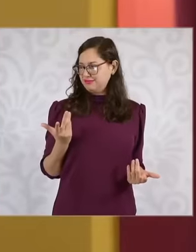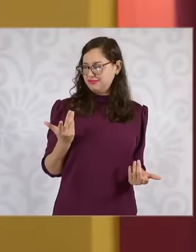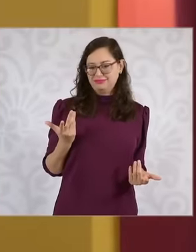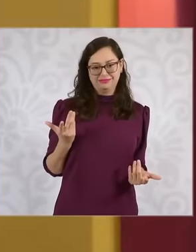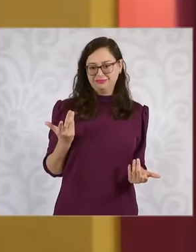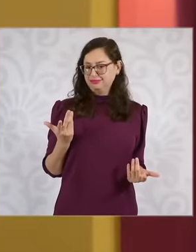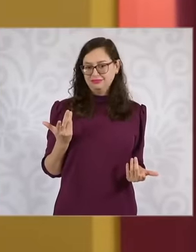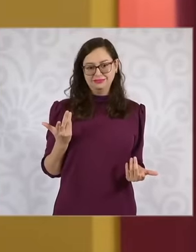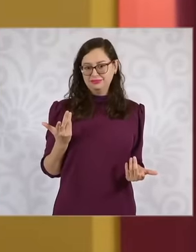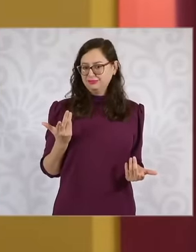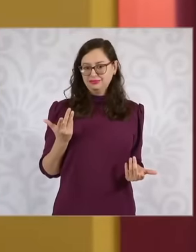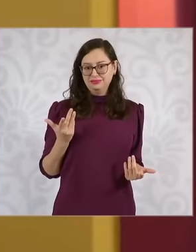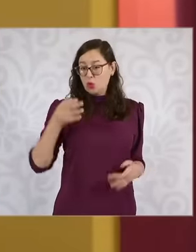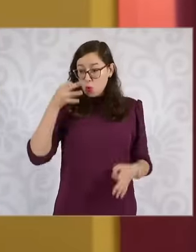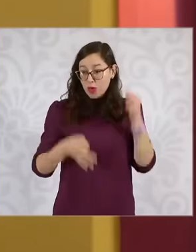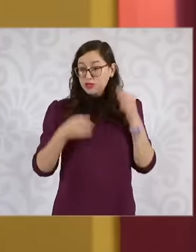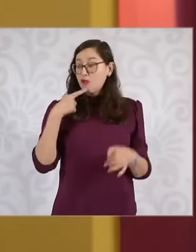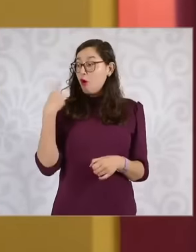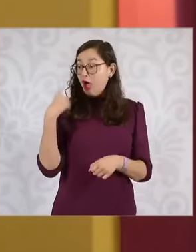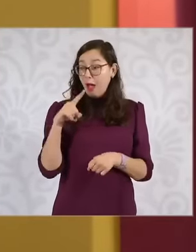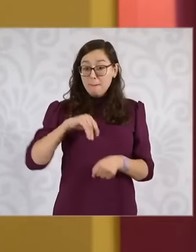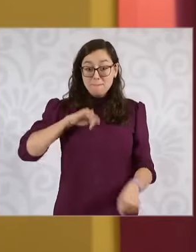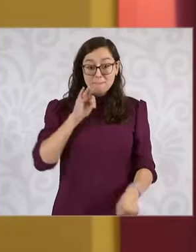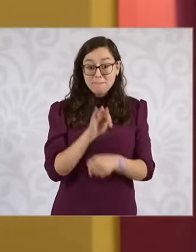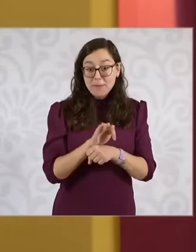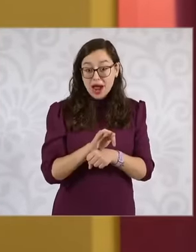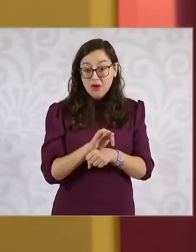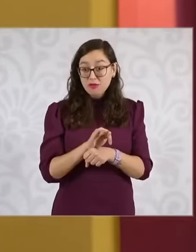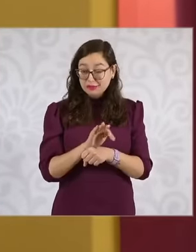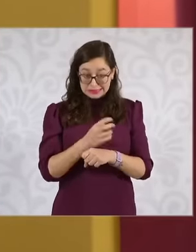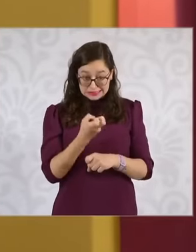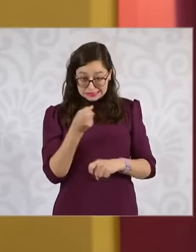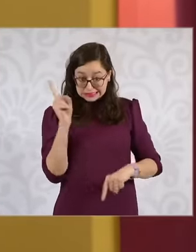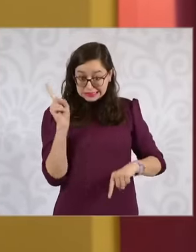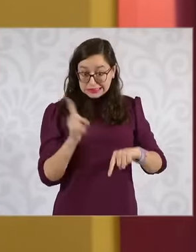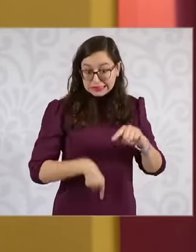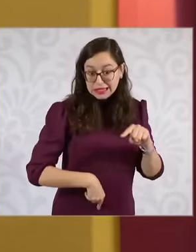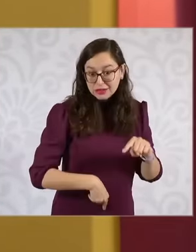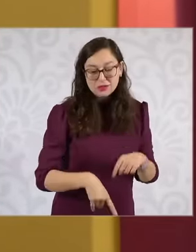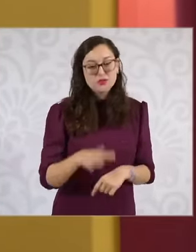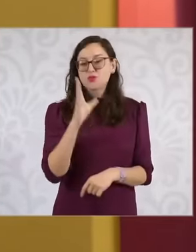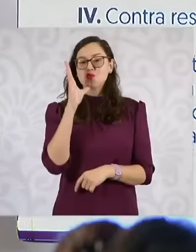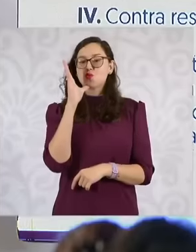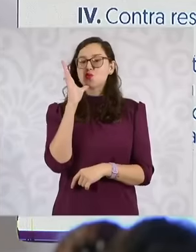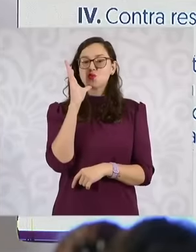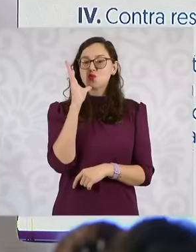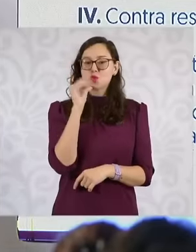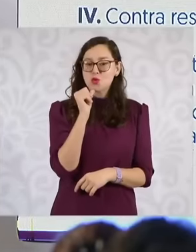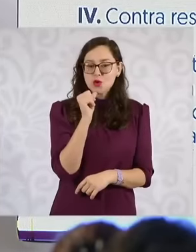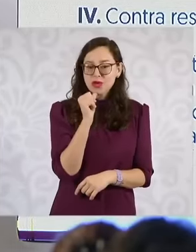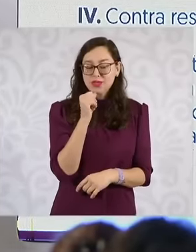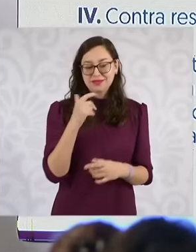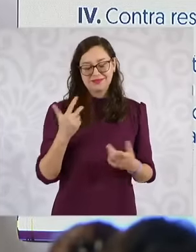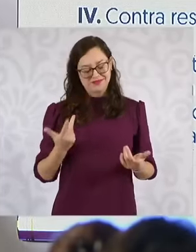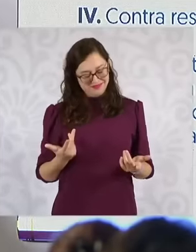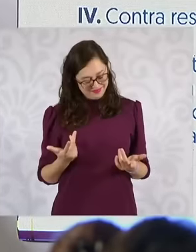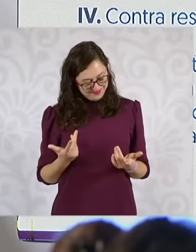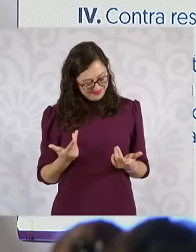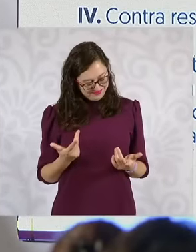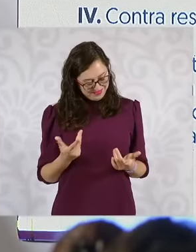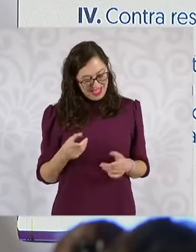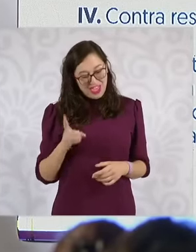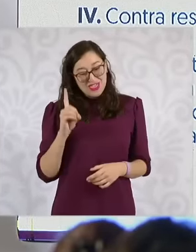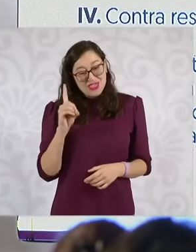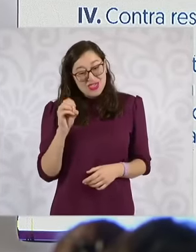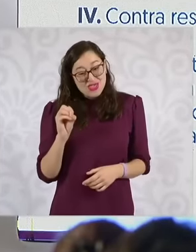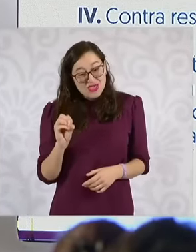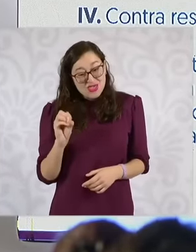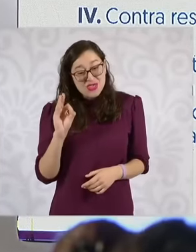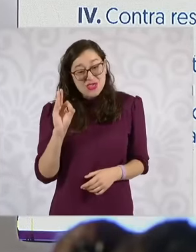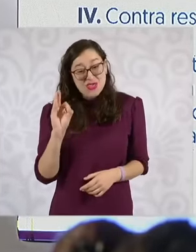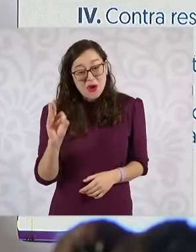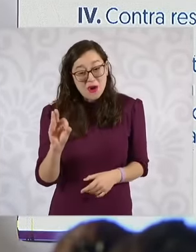a resolution of a suspension to eliminate, imagine you. I made a query through